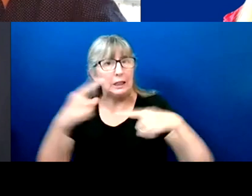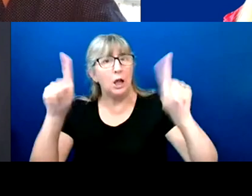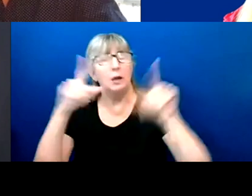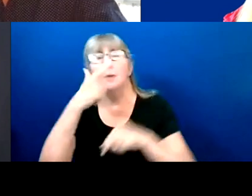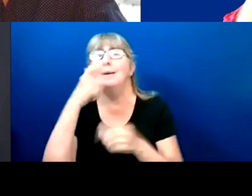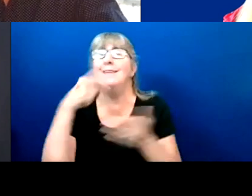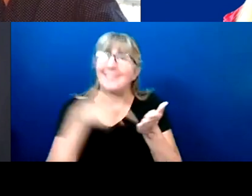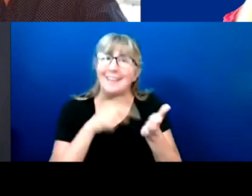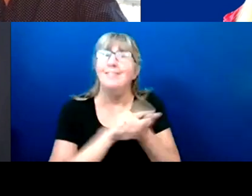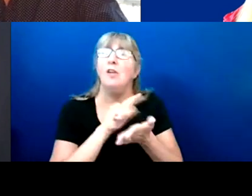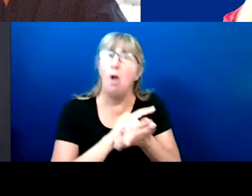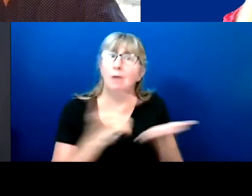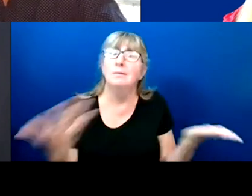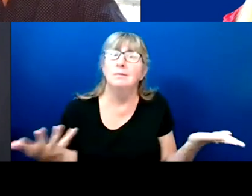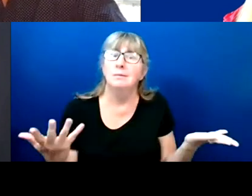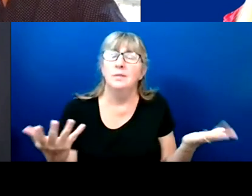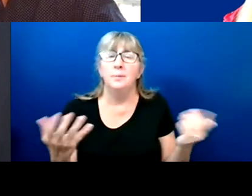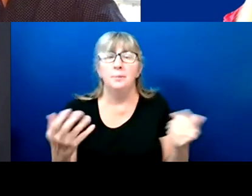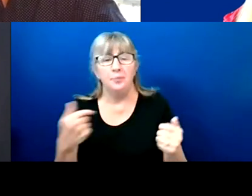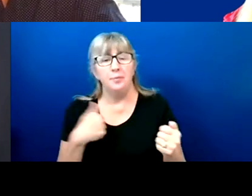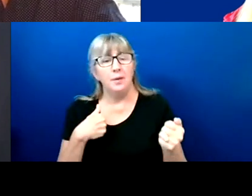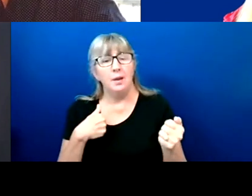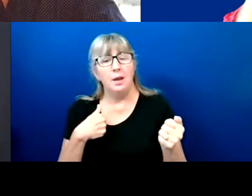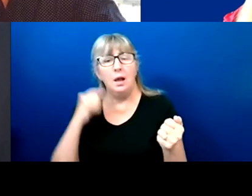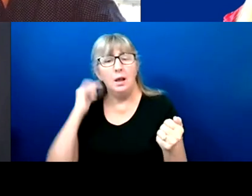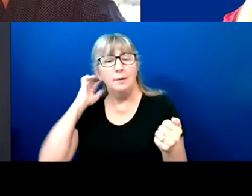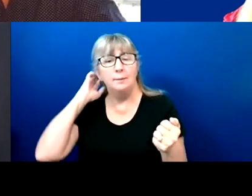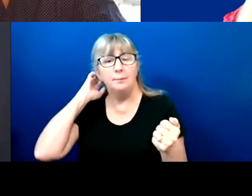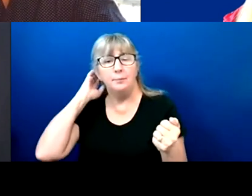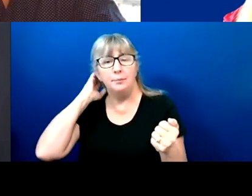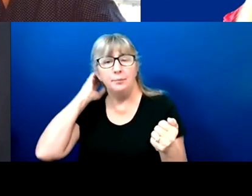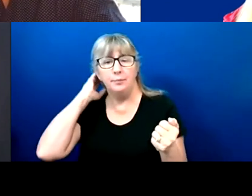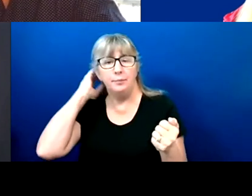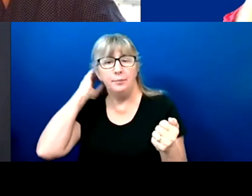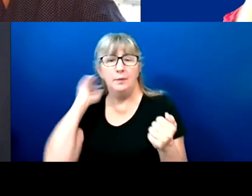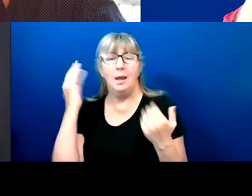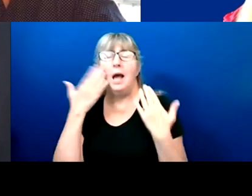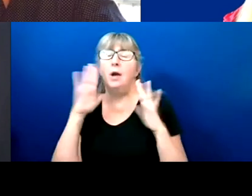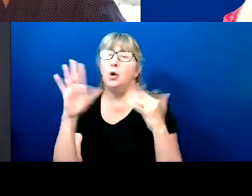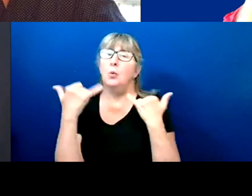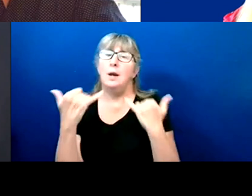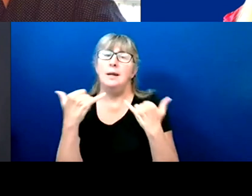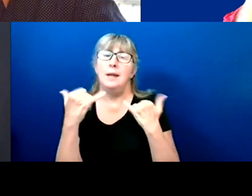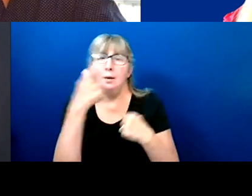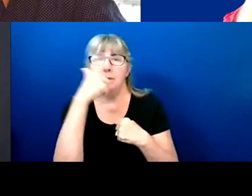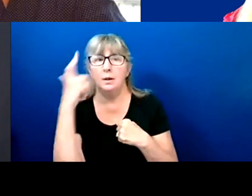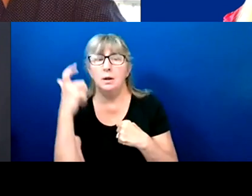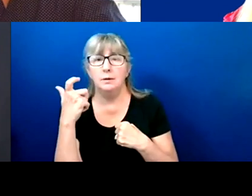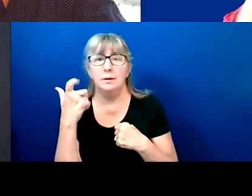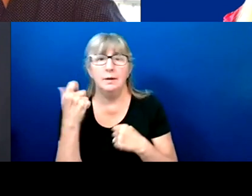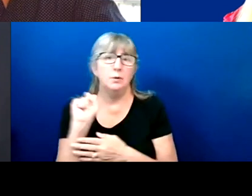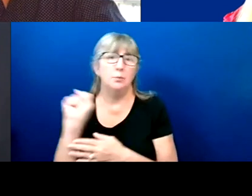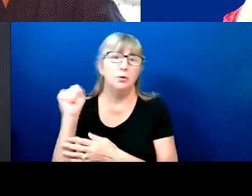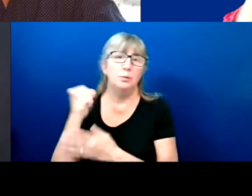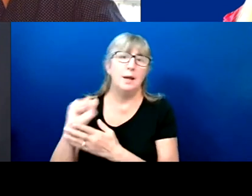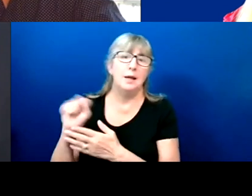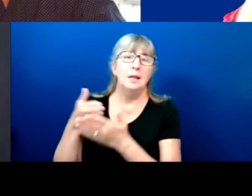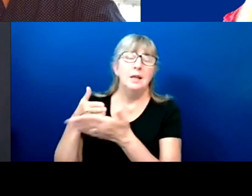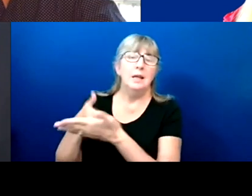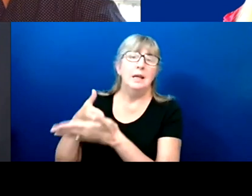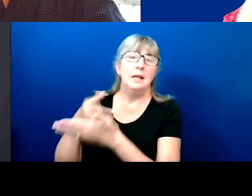A don't know at this point, because having pushback against these guys for so long down